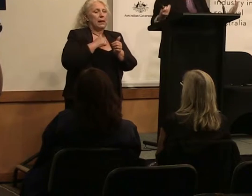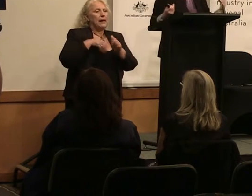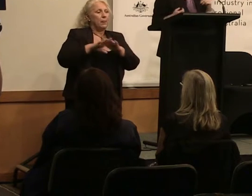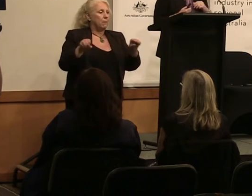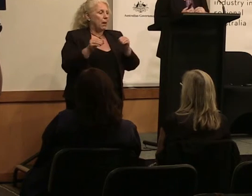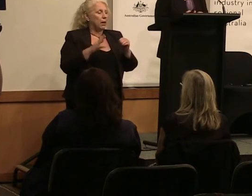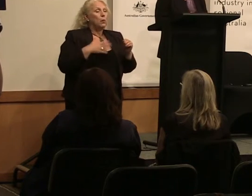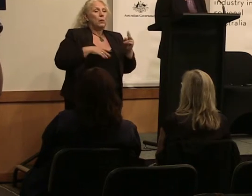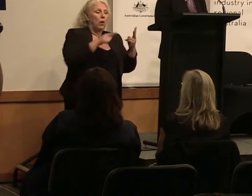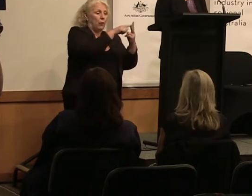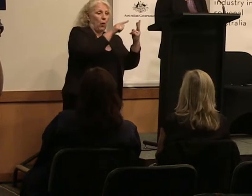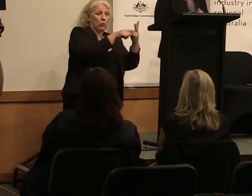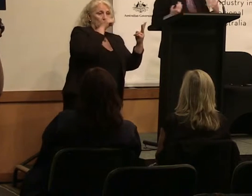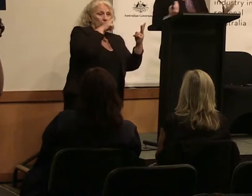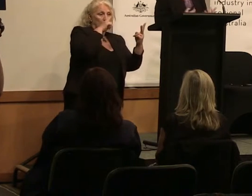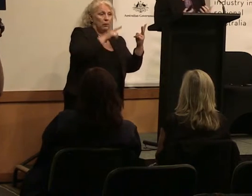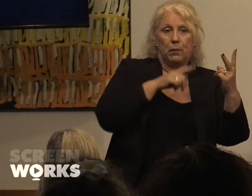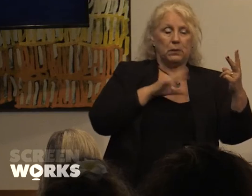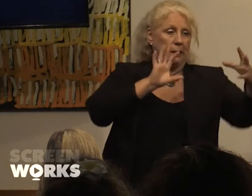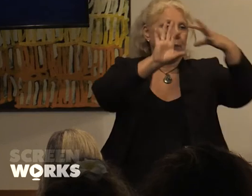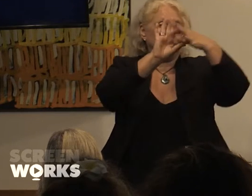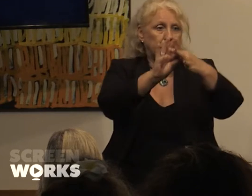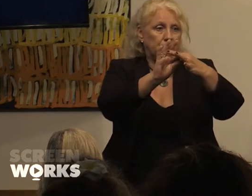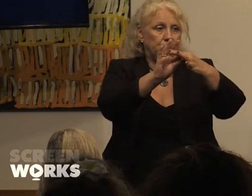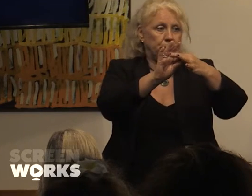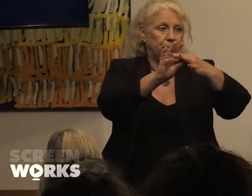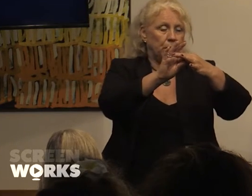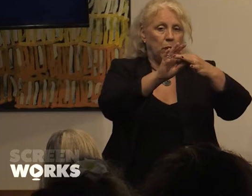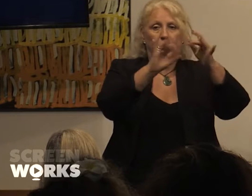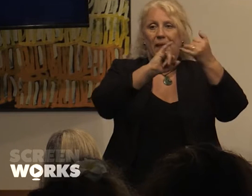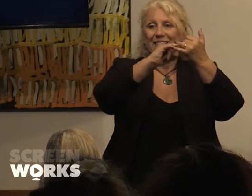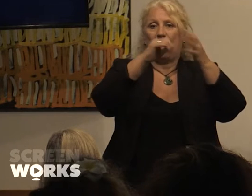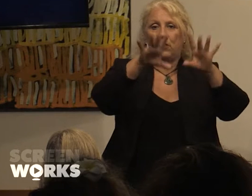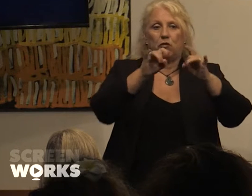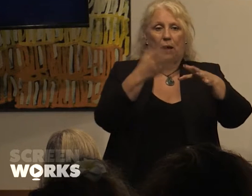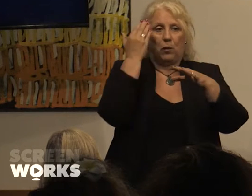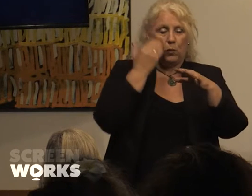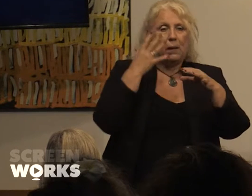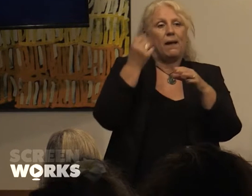out to Cassian and join him with a South Australian woman and to have her experience